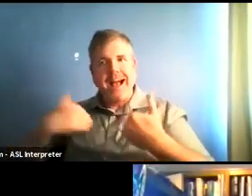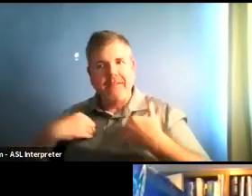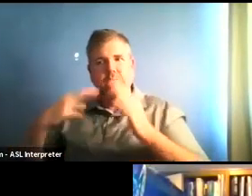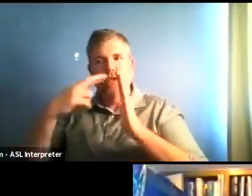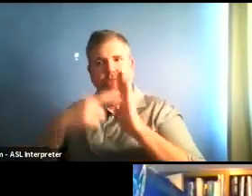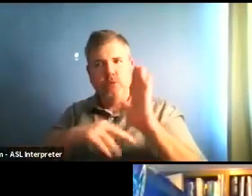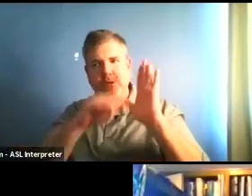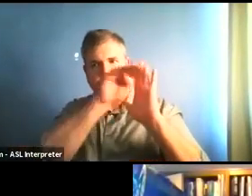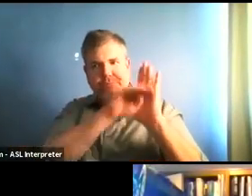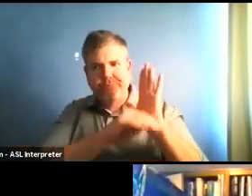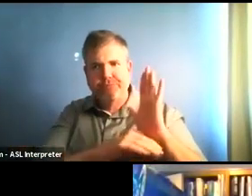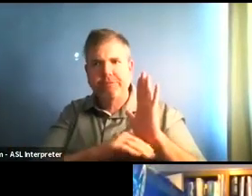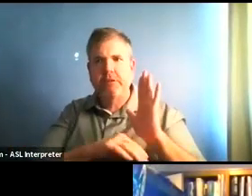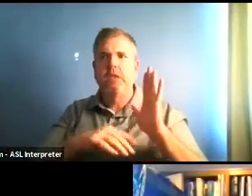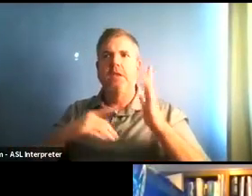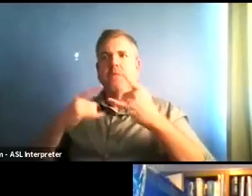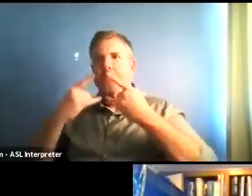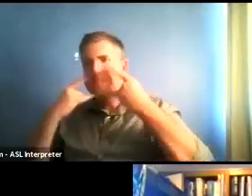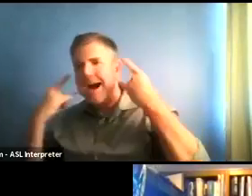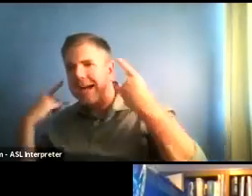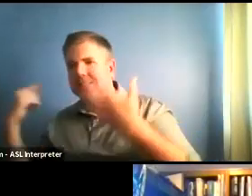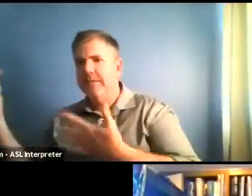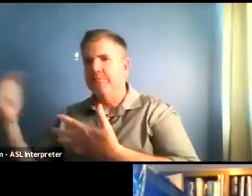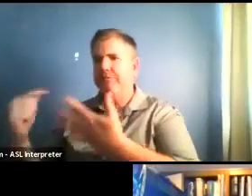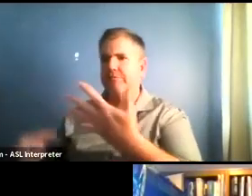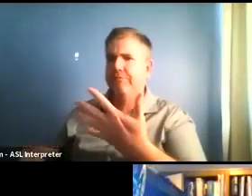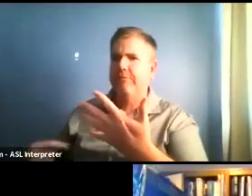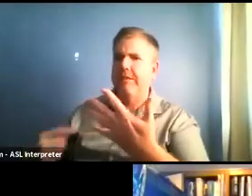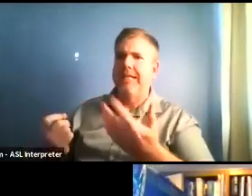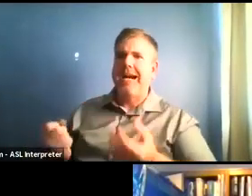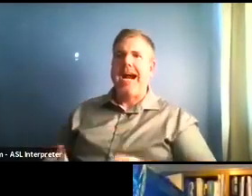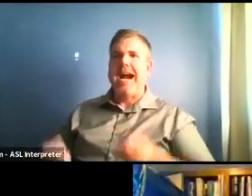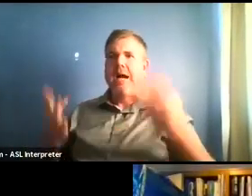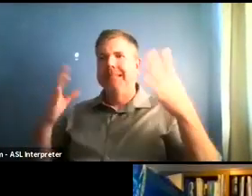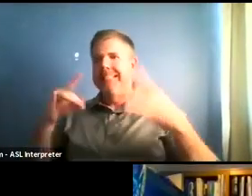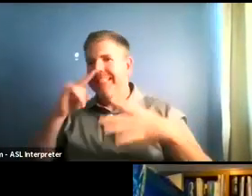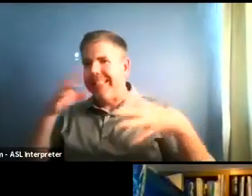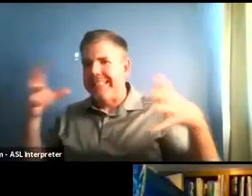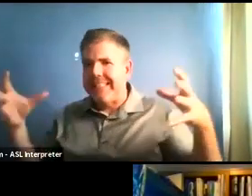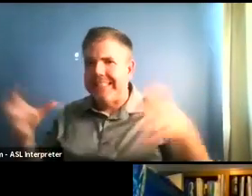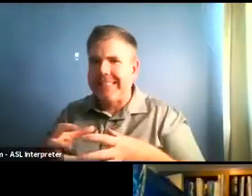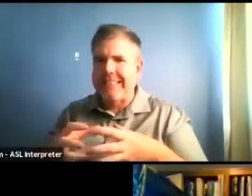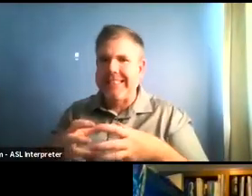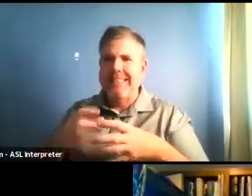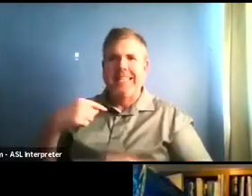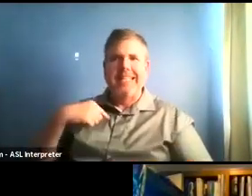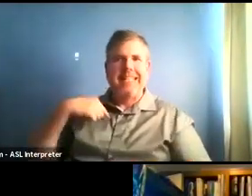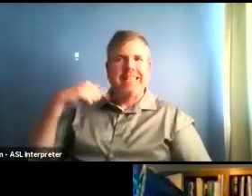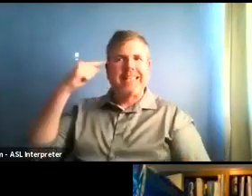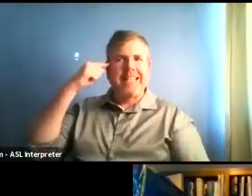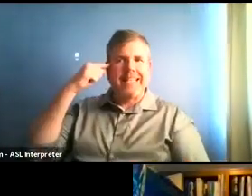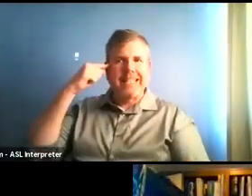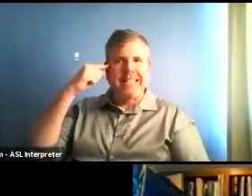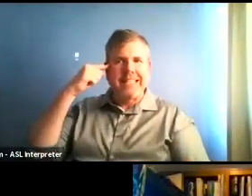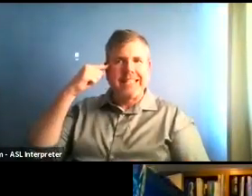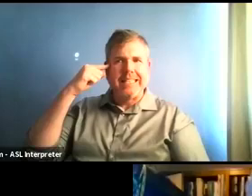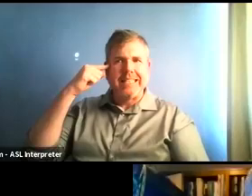that numbers of kids that can be together, I think it's somewhere around. I want to say 16, but I'll need to check on that.